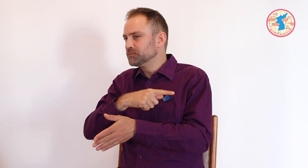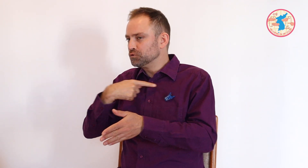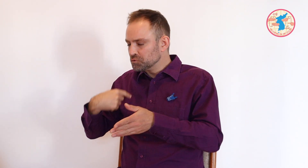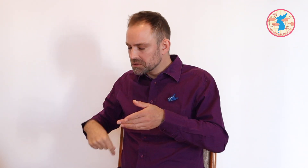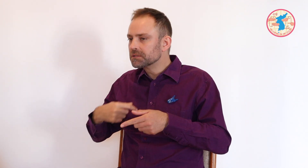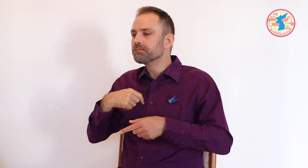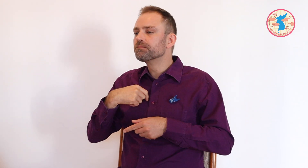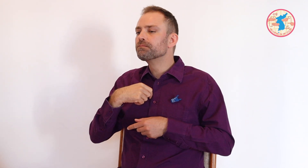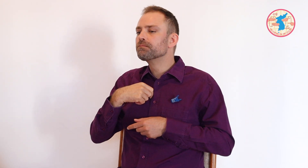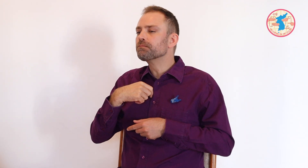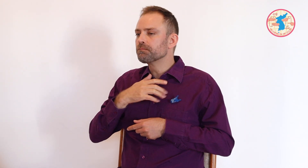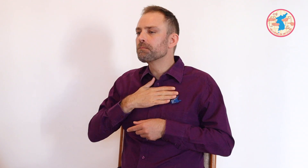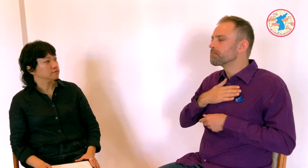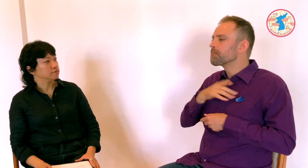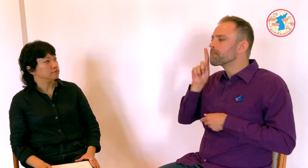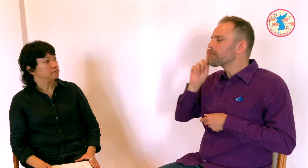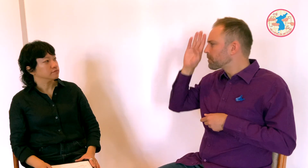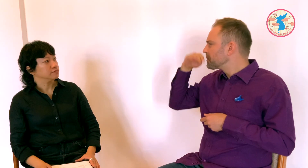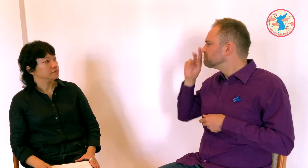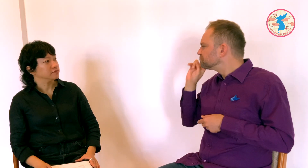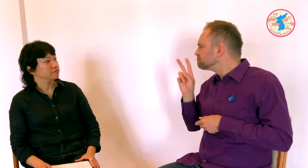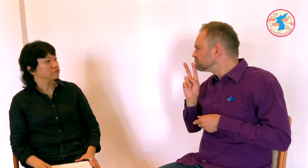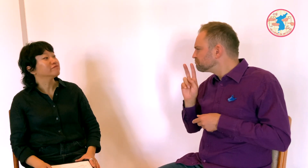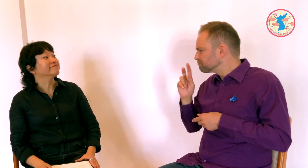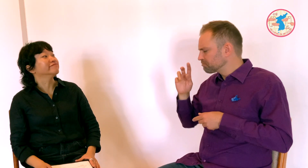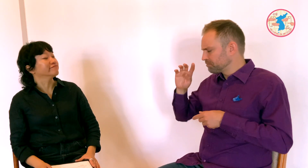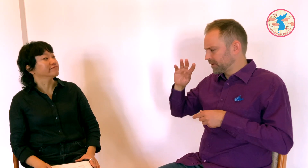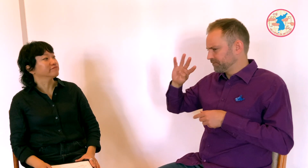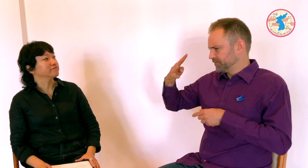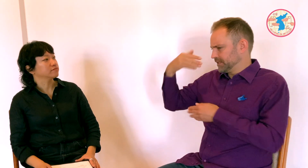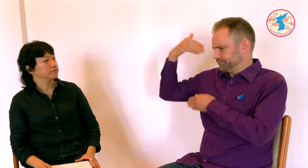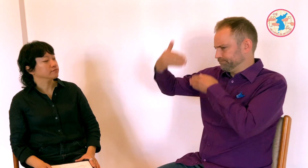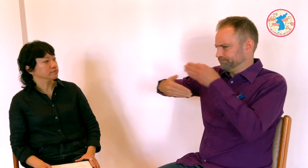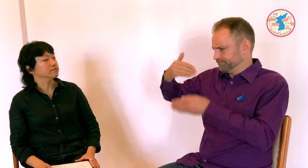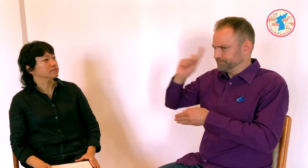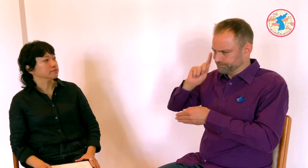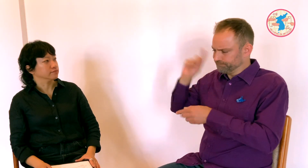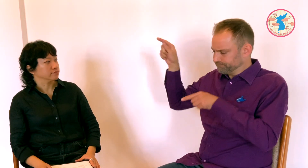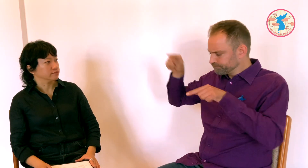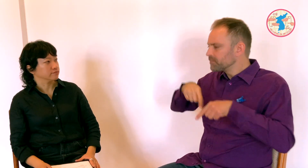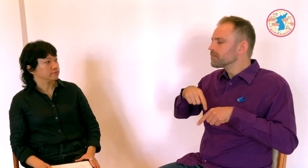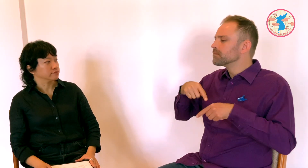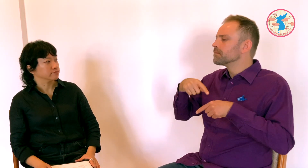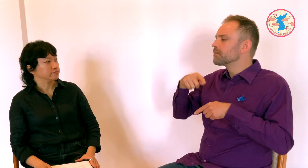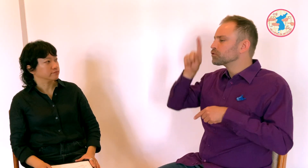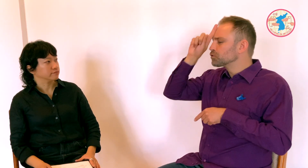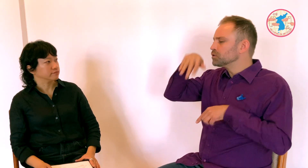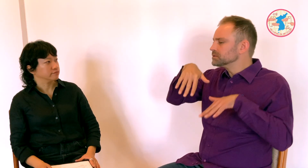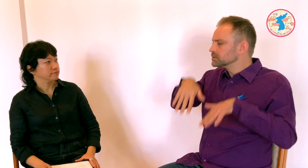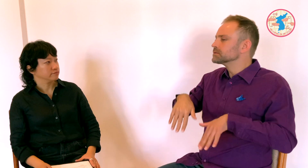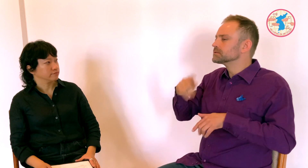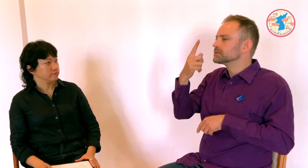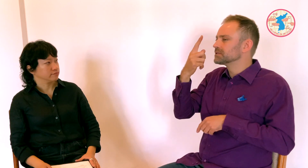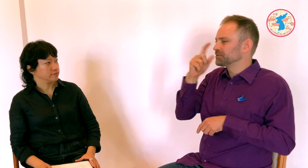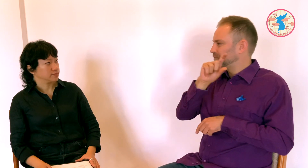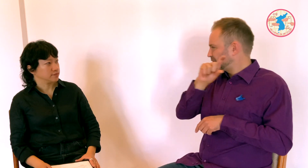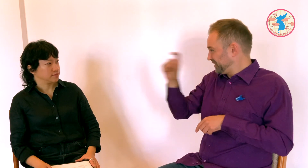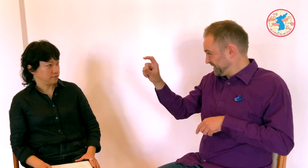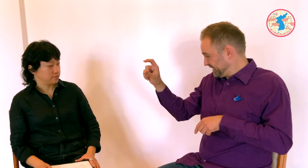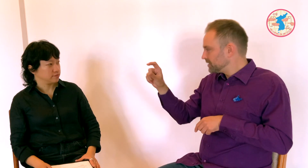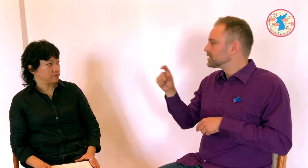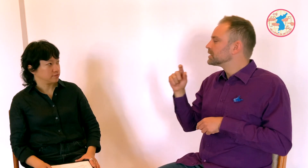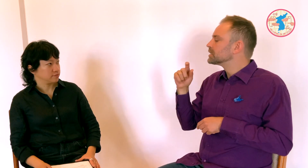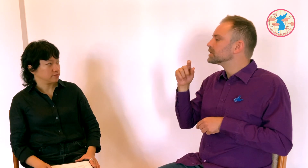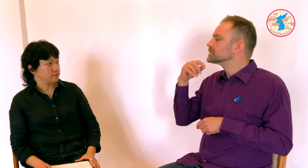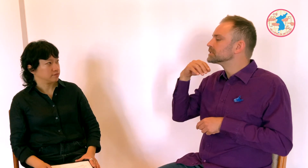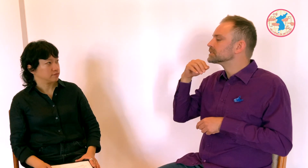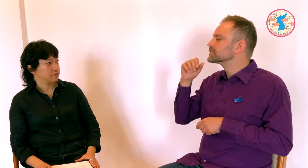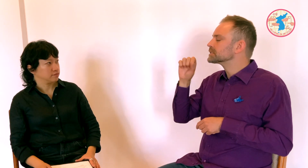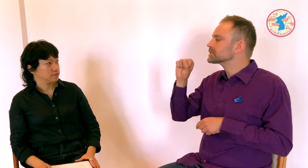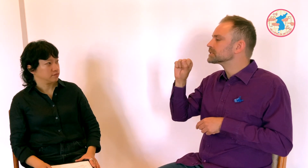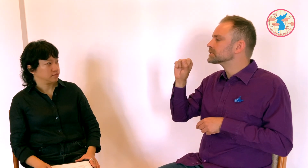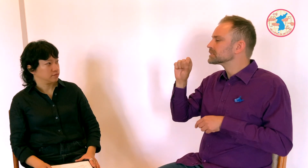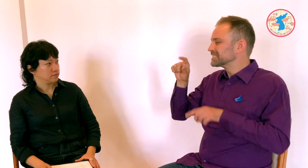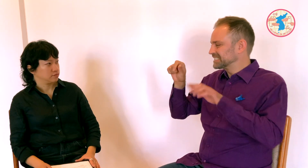As you know, my parents are deaf meaning I'm the 4th Deaf generation, so every weekend on a German TV channel